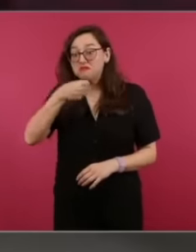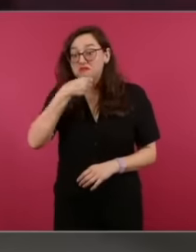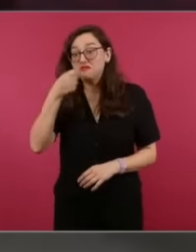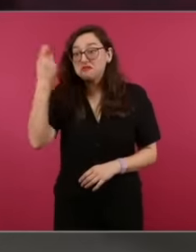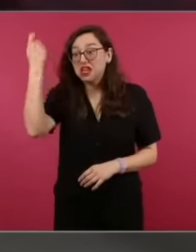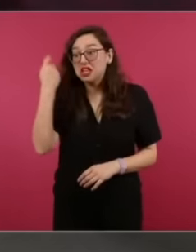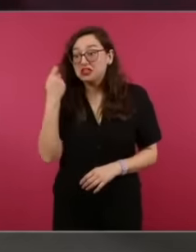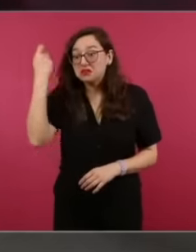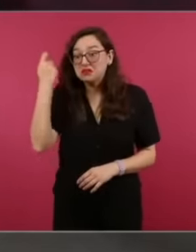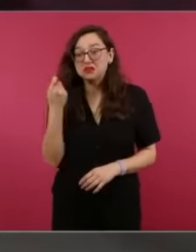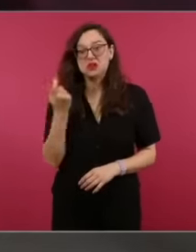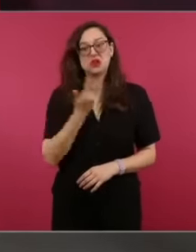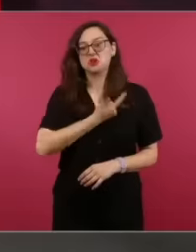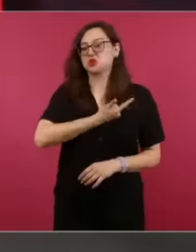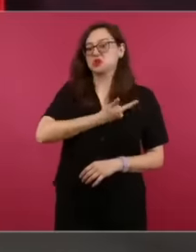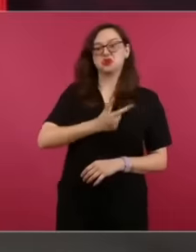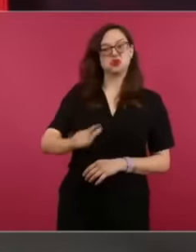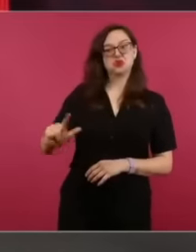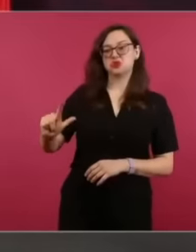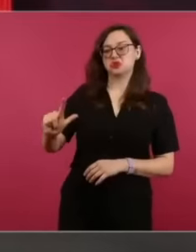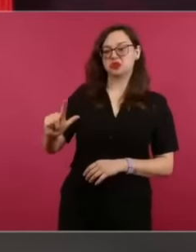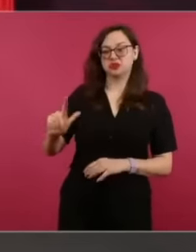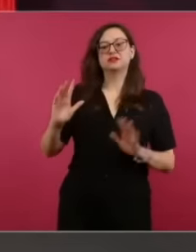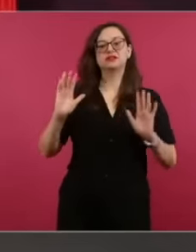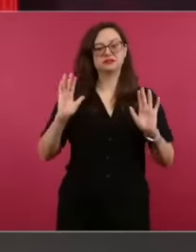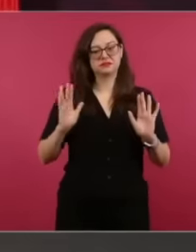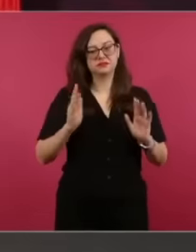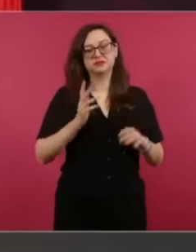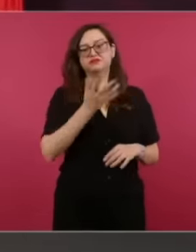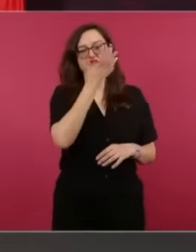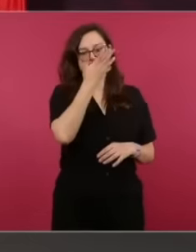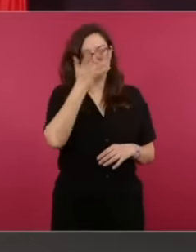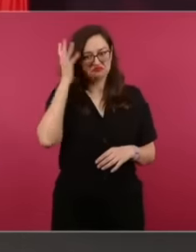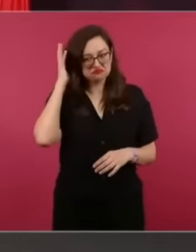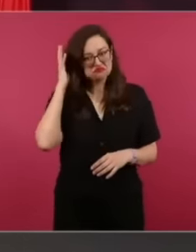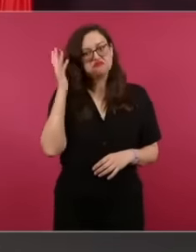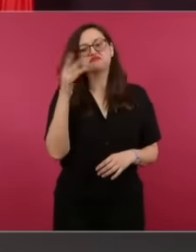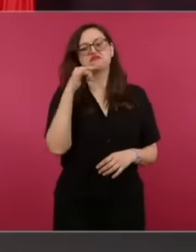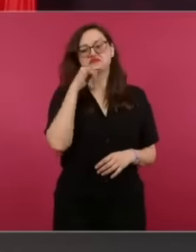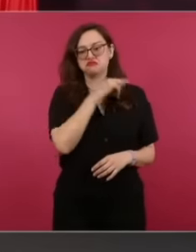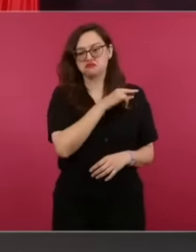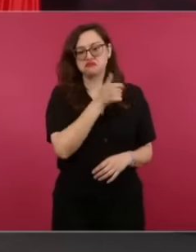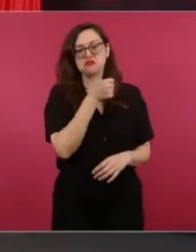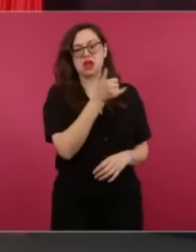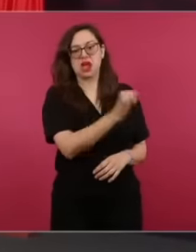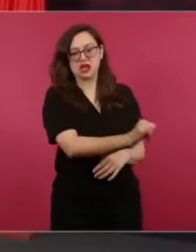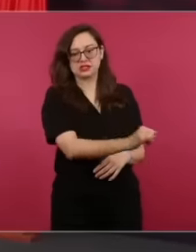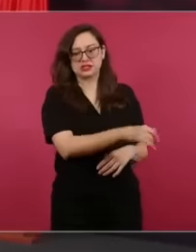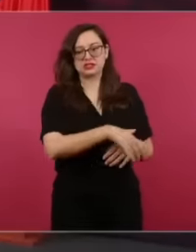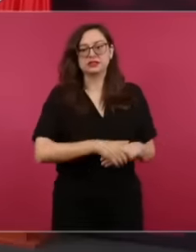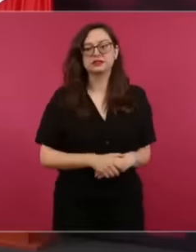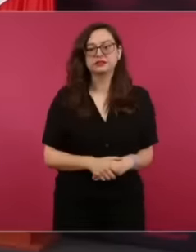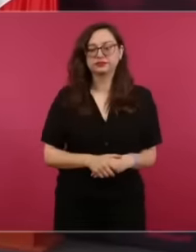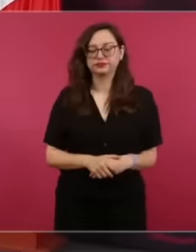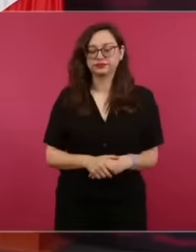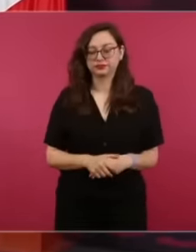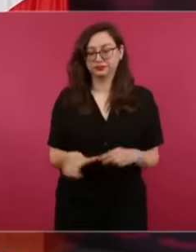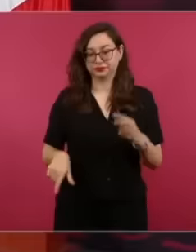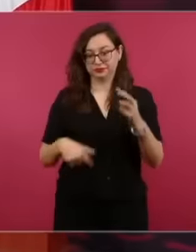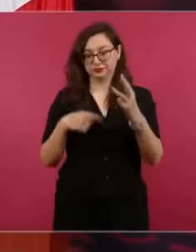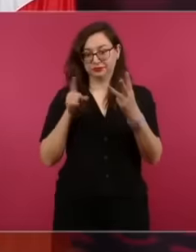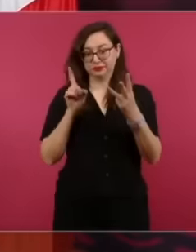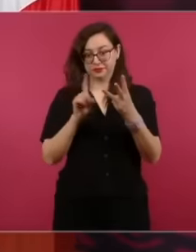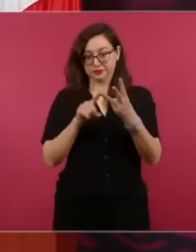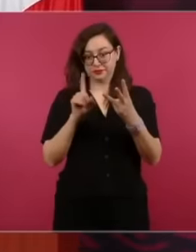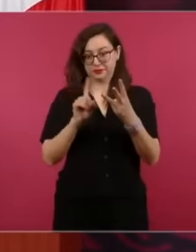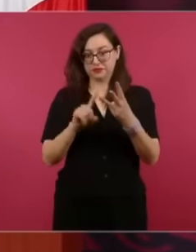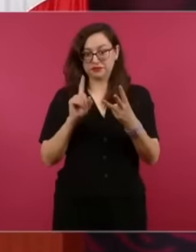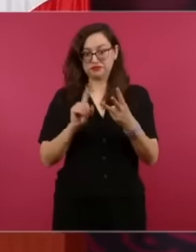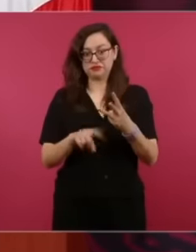hypocrisy. How many of you took care of the president, here we couldn't be